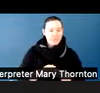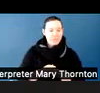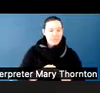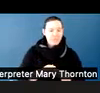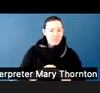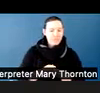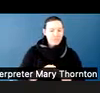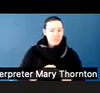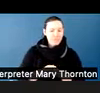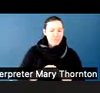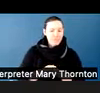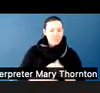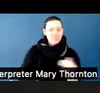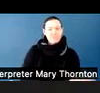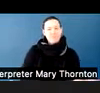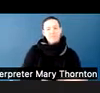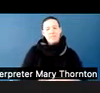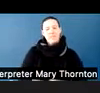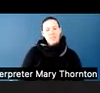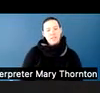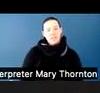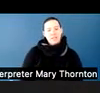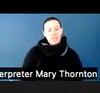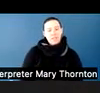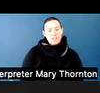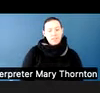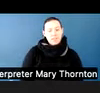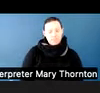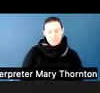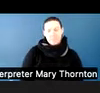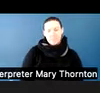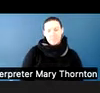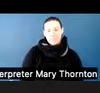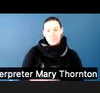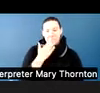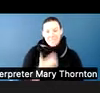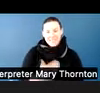Thanks. All right, so today we have an aggressive agenda